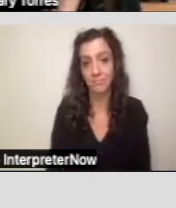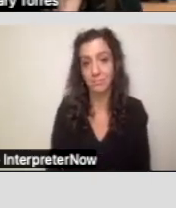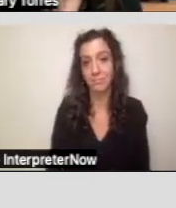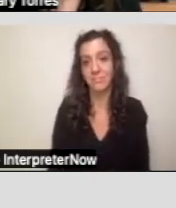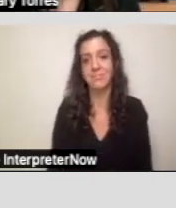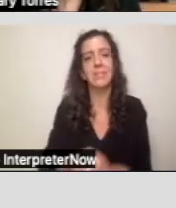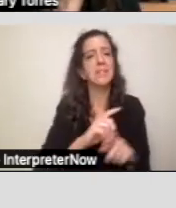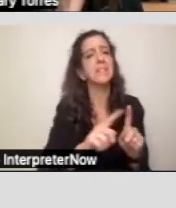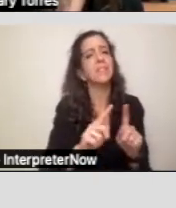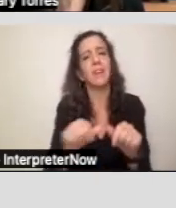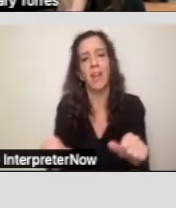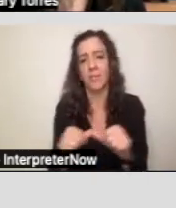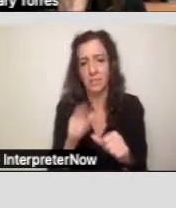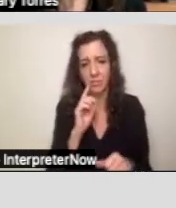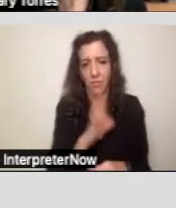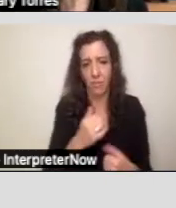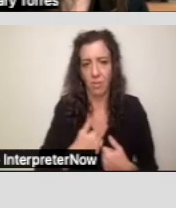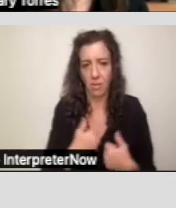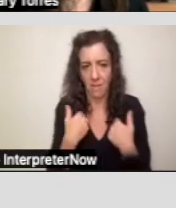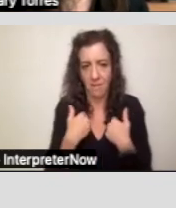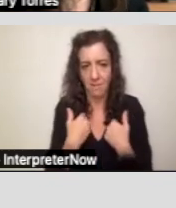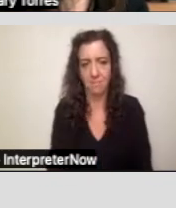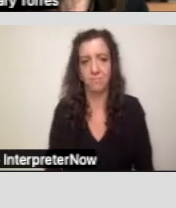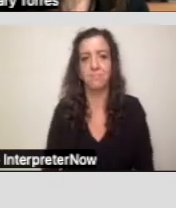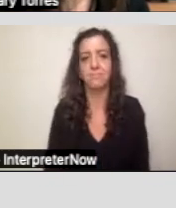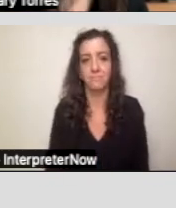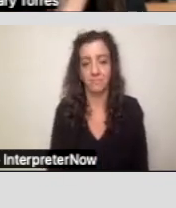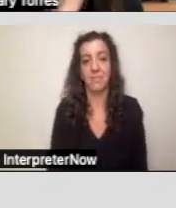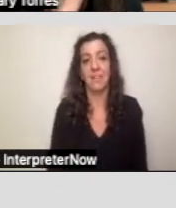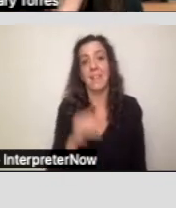of their life. So, that is very important.